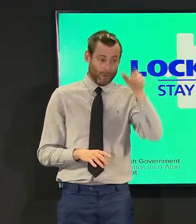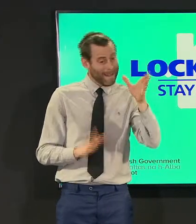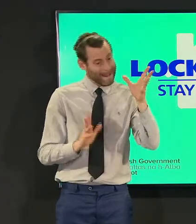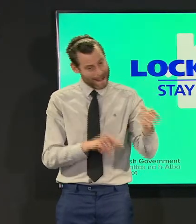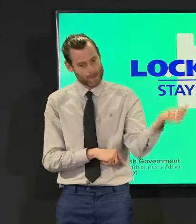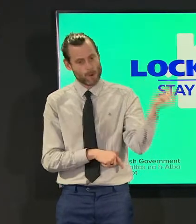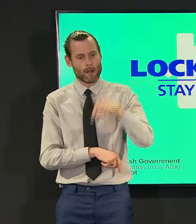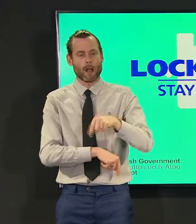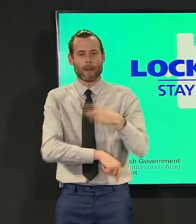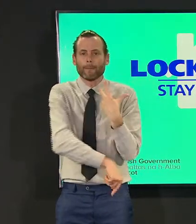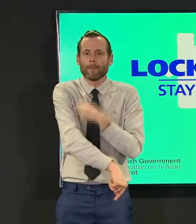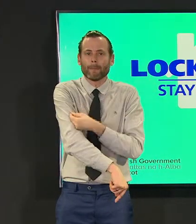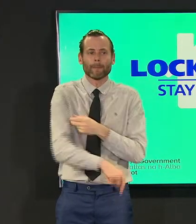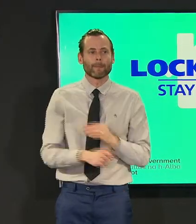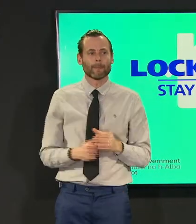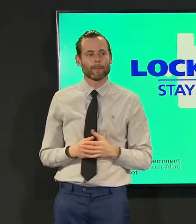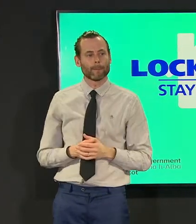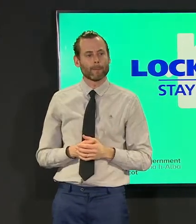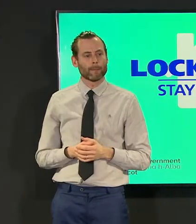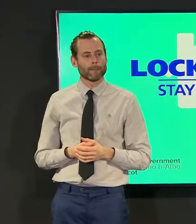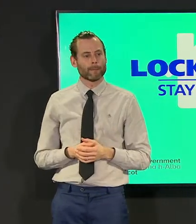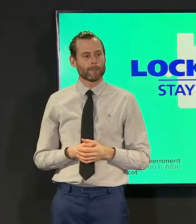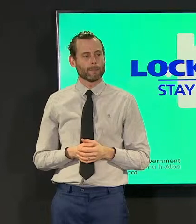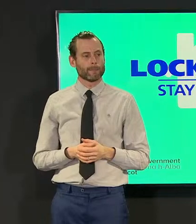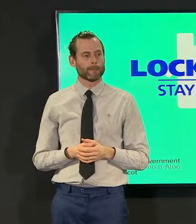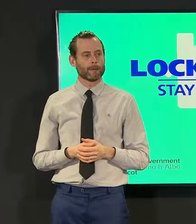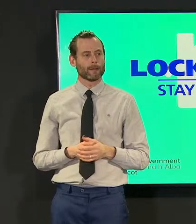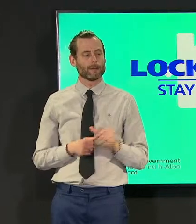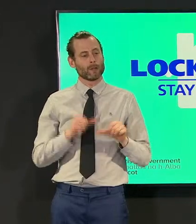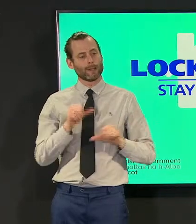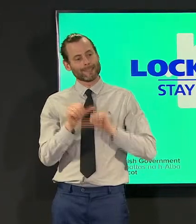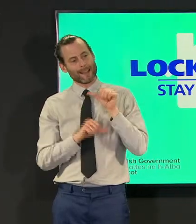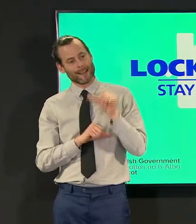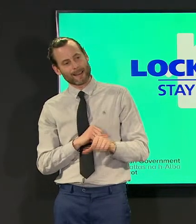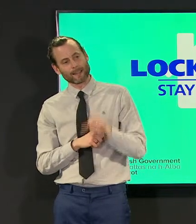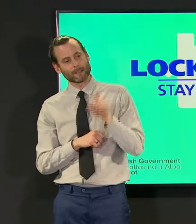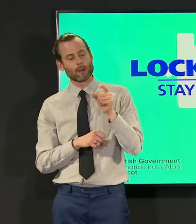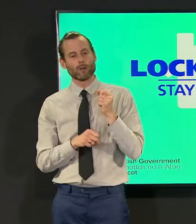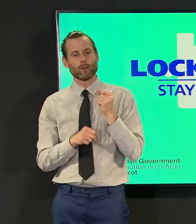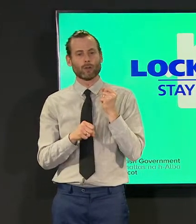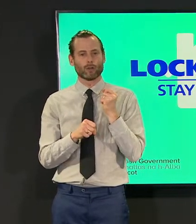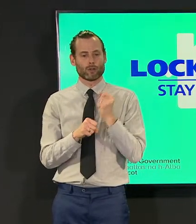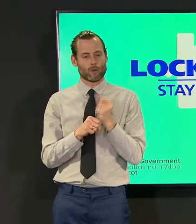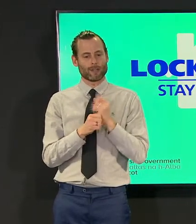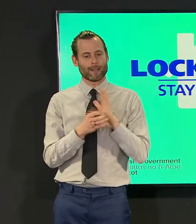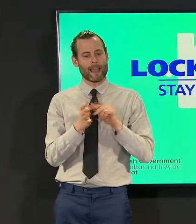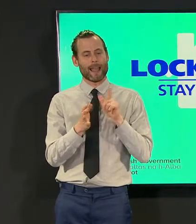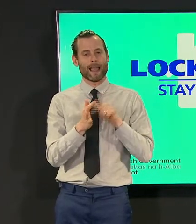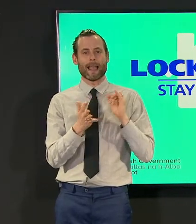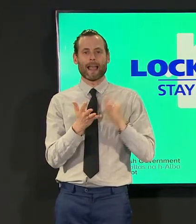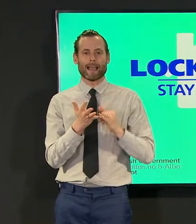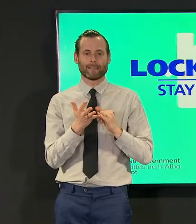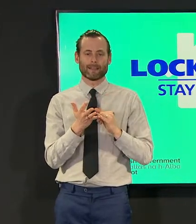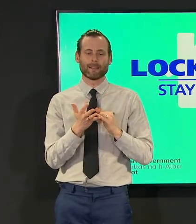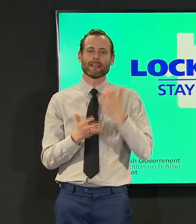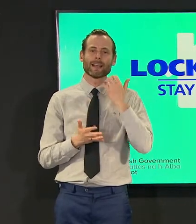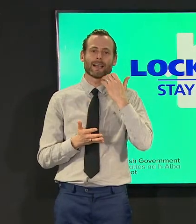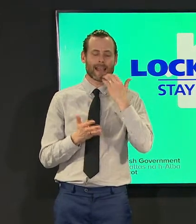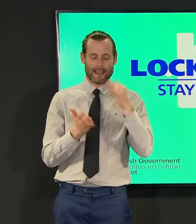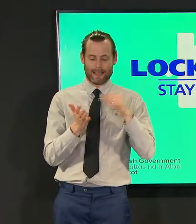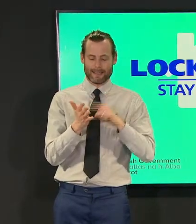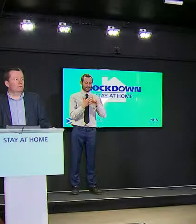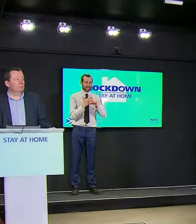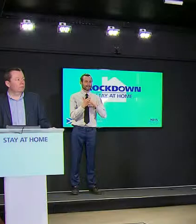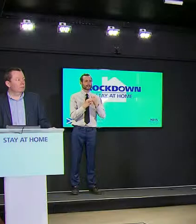to be vaccinated so next is georgina hayes from daily telegraph thank you both uh